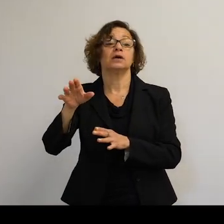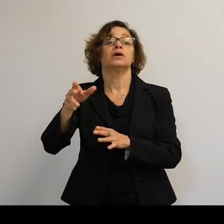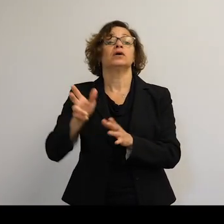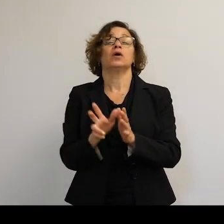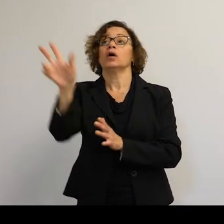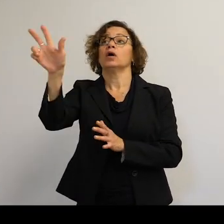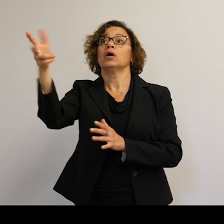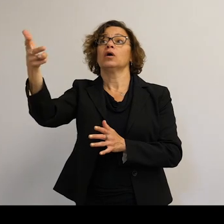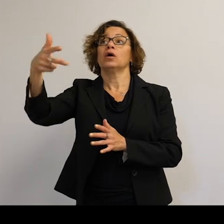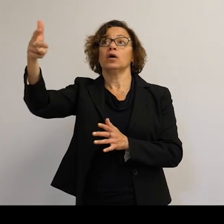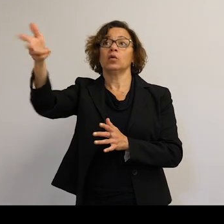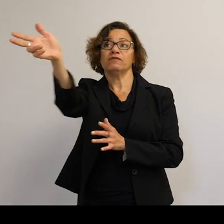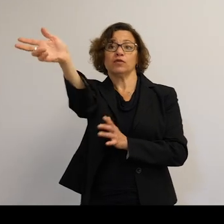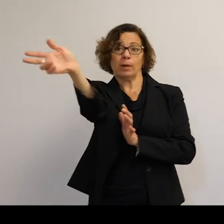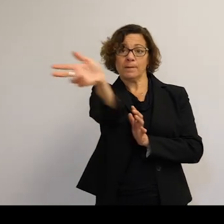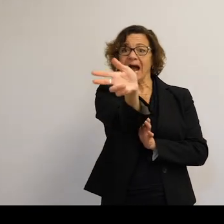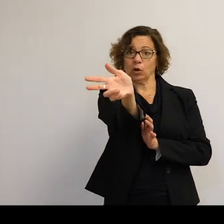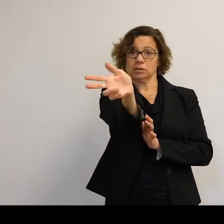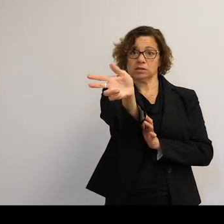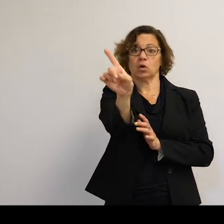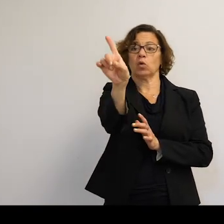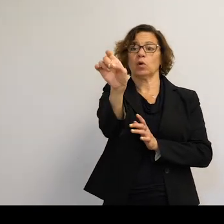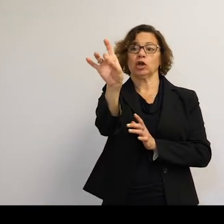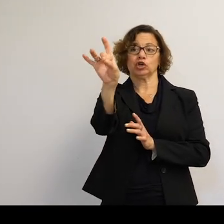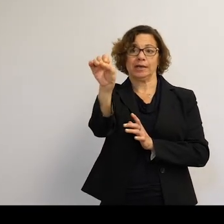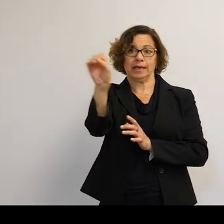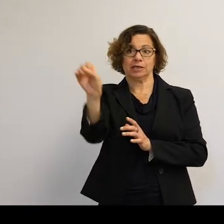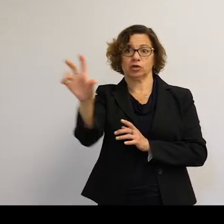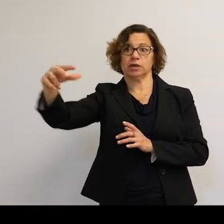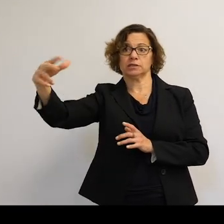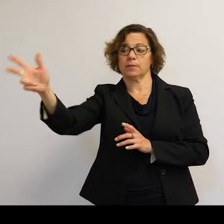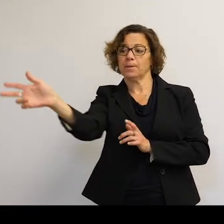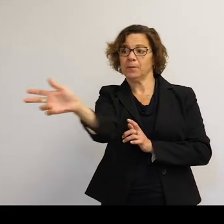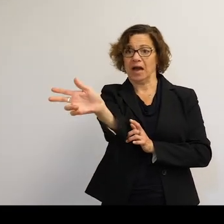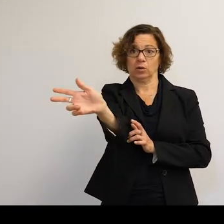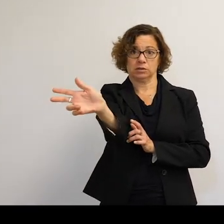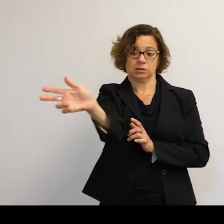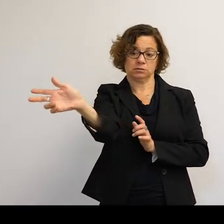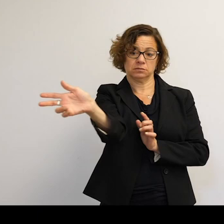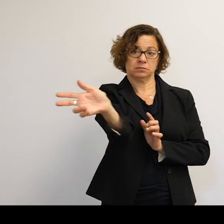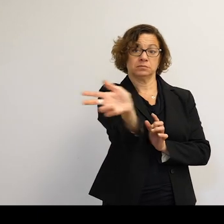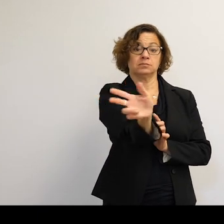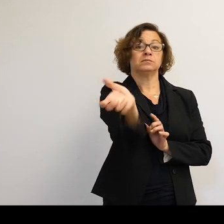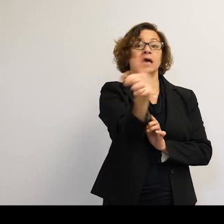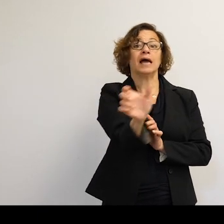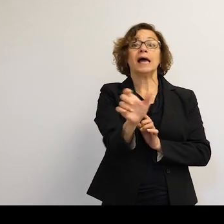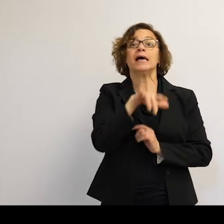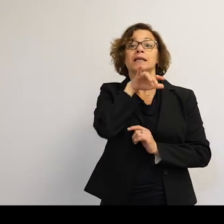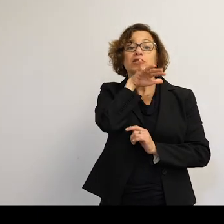Once it was in orbit, it was turned around 180 degrees, so it was moving this way. So any debris or most debris would hit--